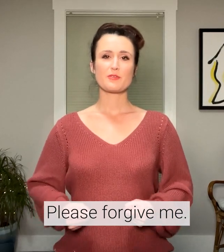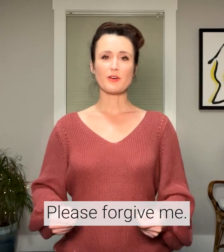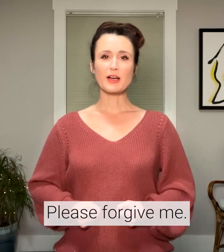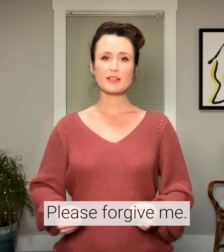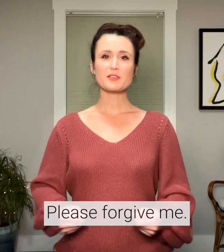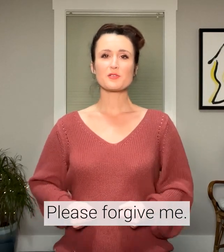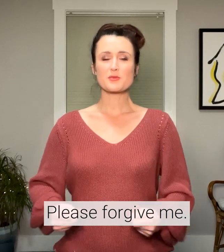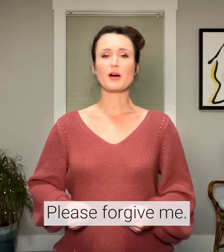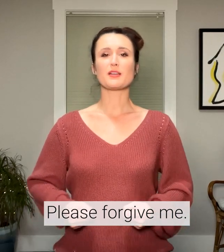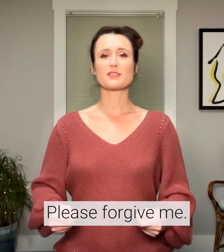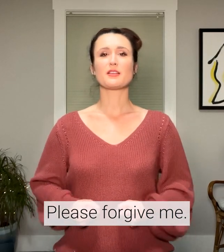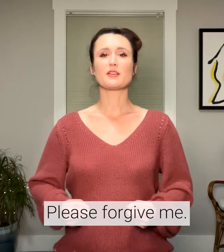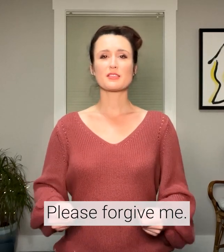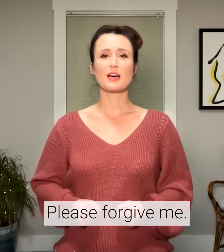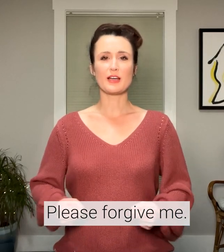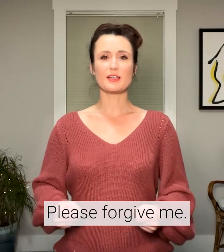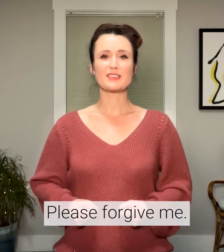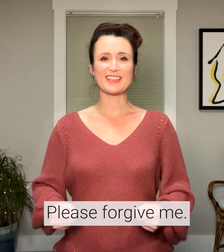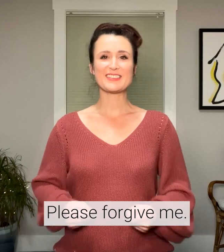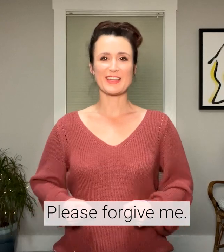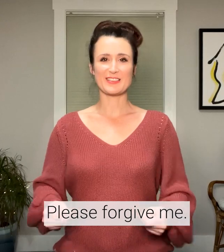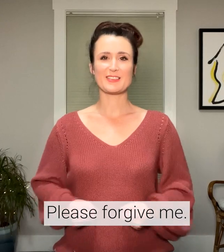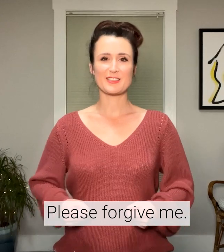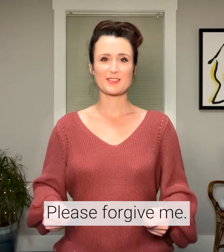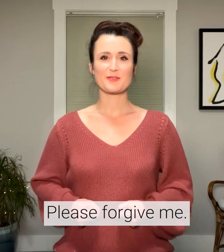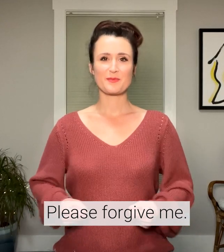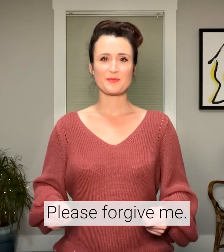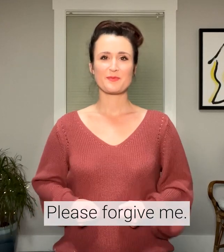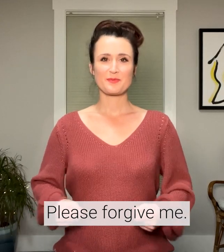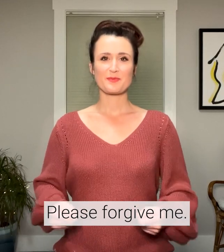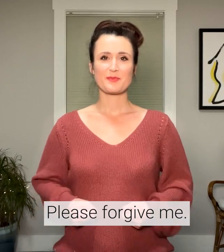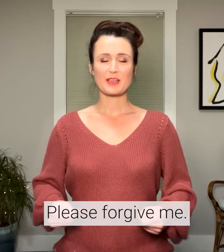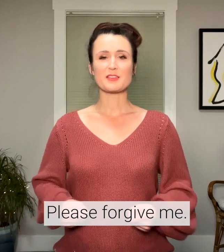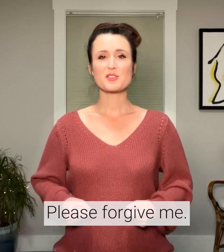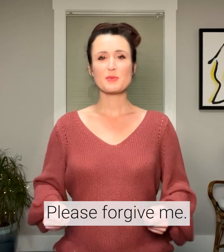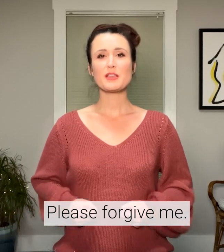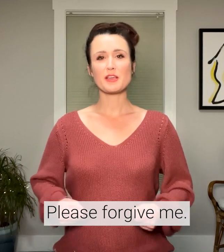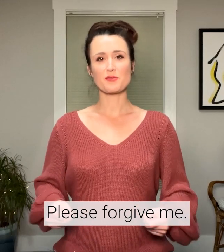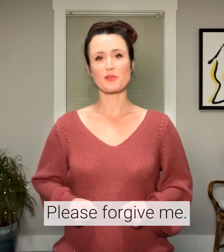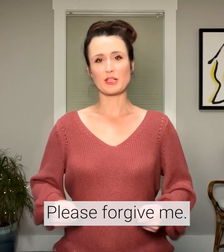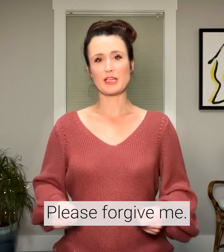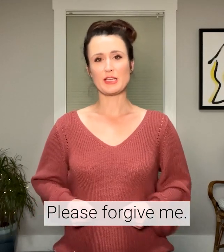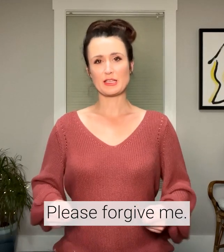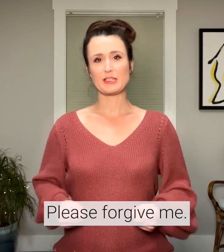Finding those spots that are tight and tense and speaking freely.